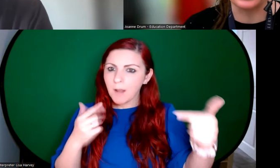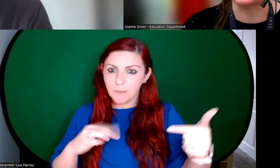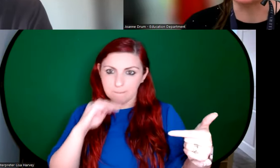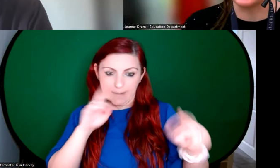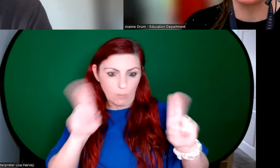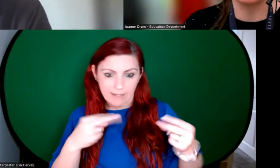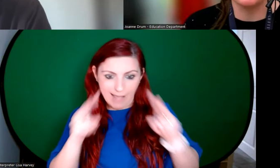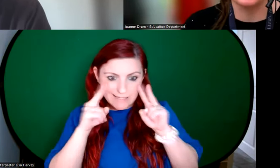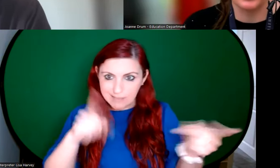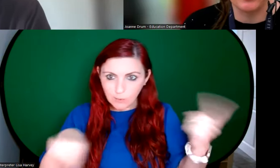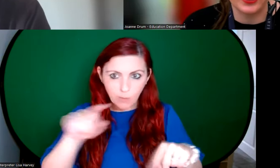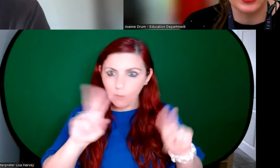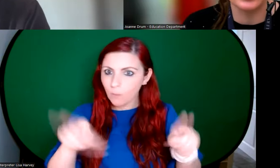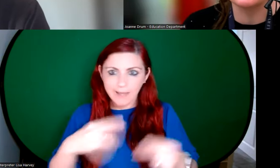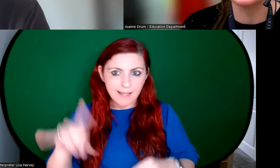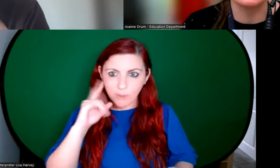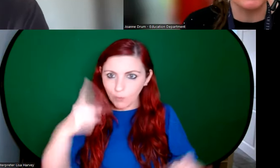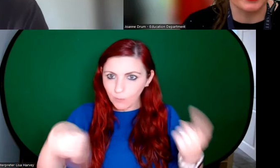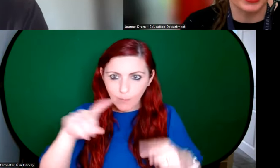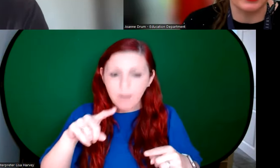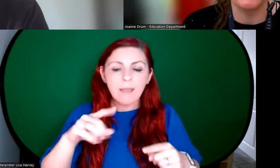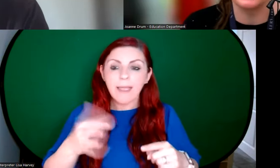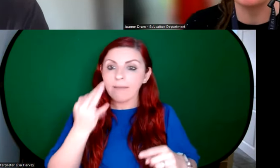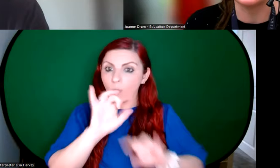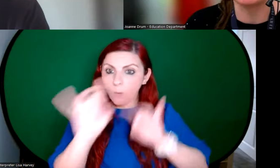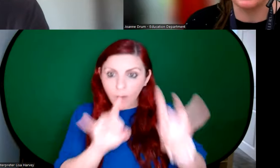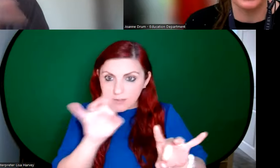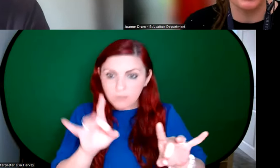hear you. If you do have questions, we'd love to hear them. I'll be popping up